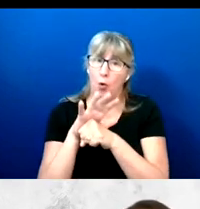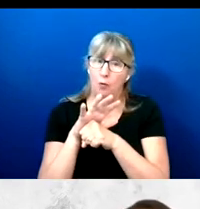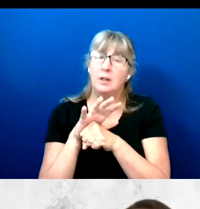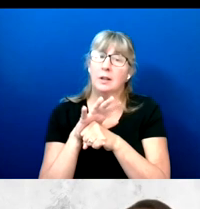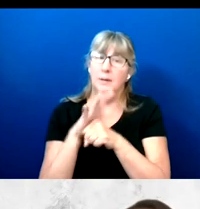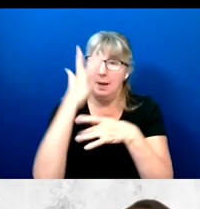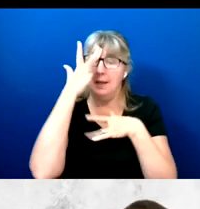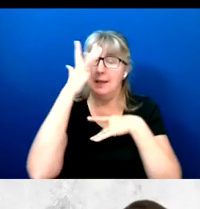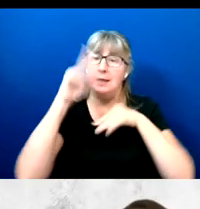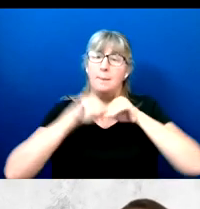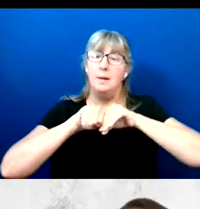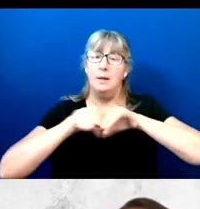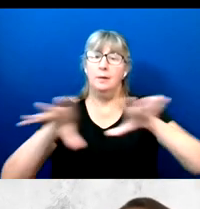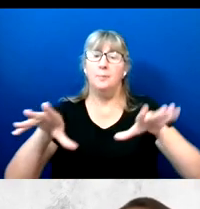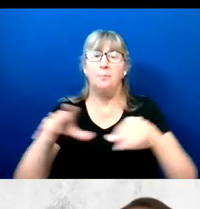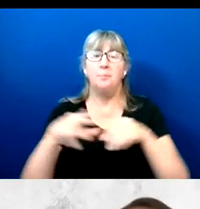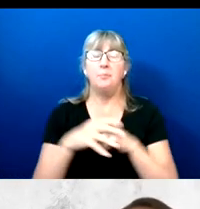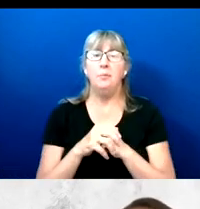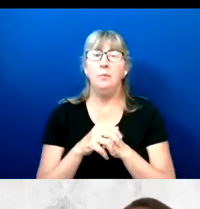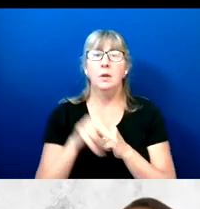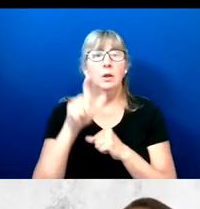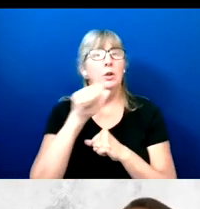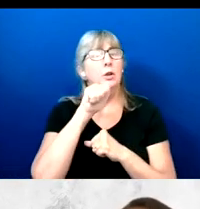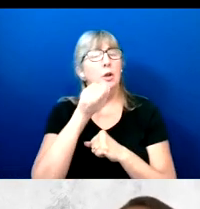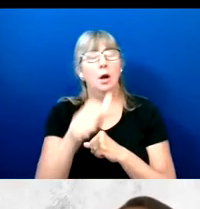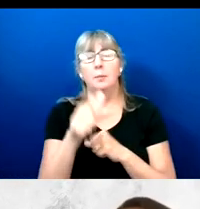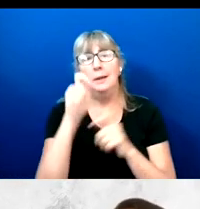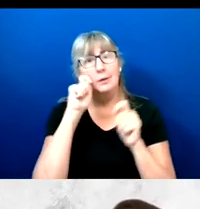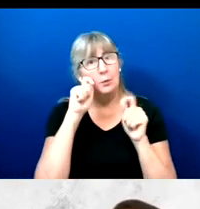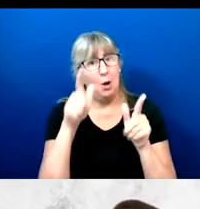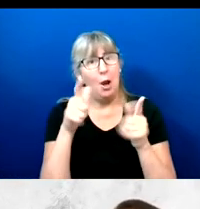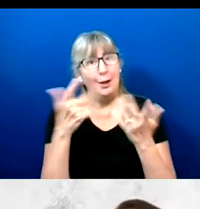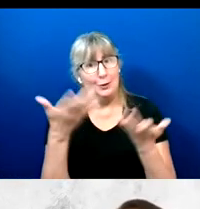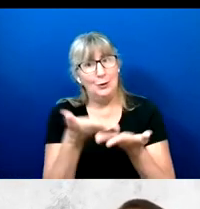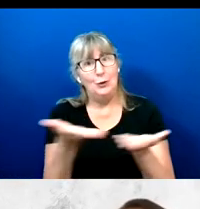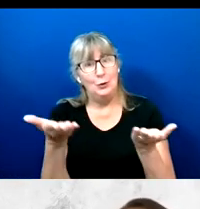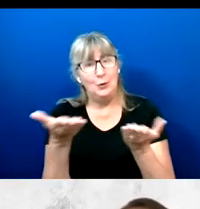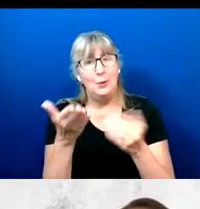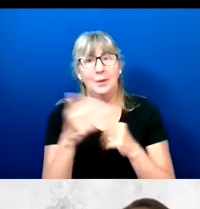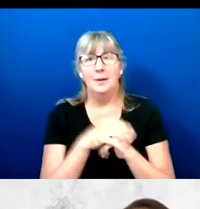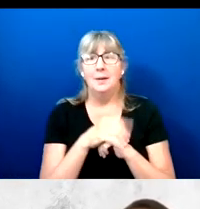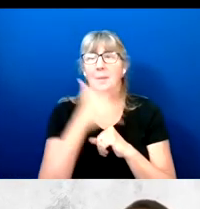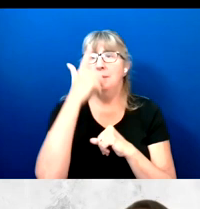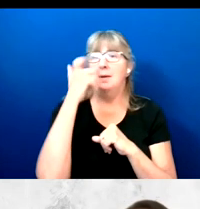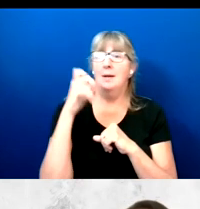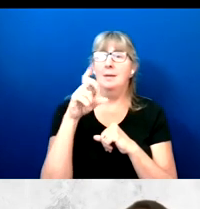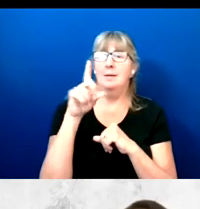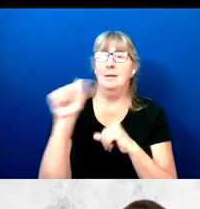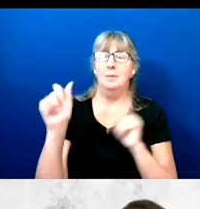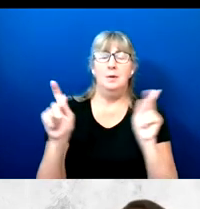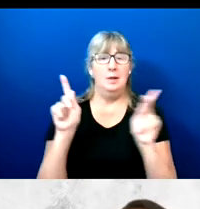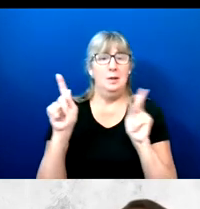This shouldn't come as a surprise to many, given that the Disability Community is often